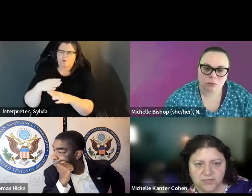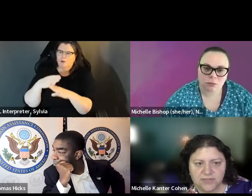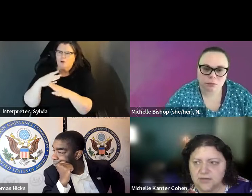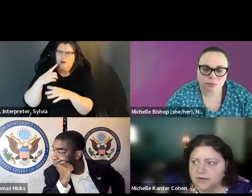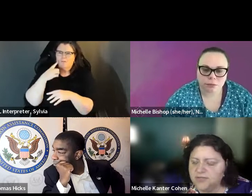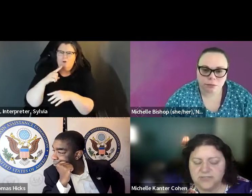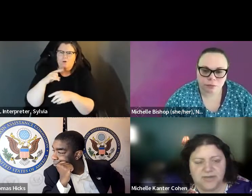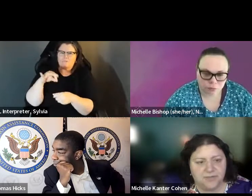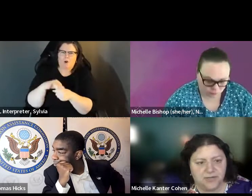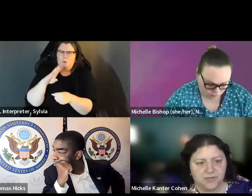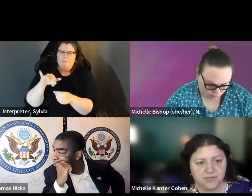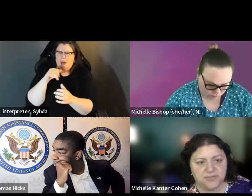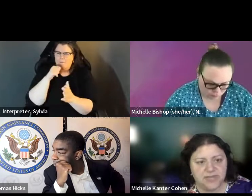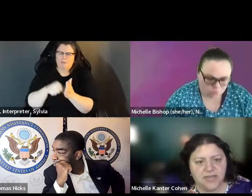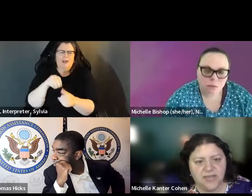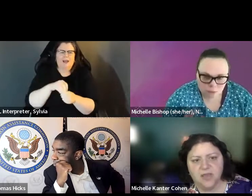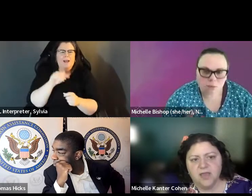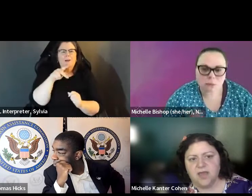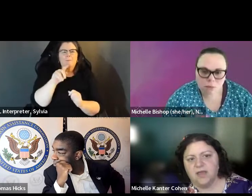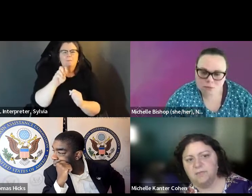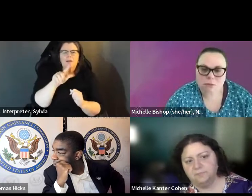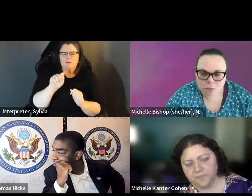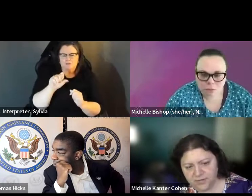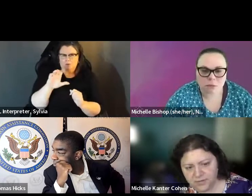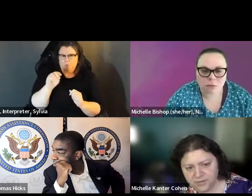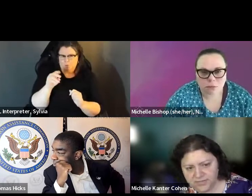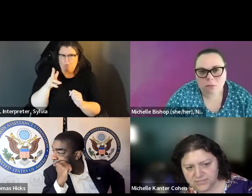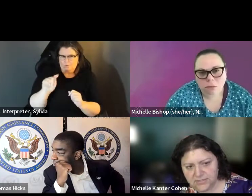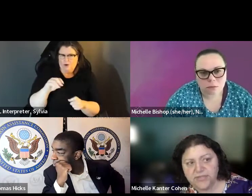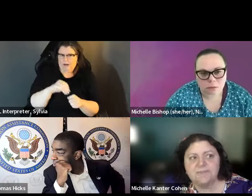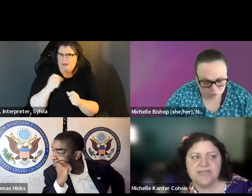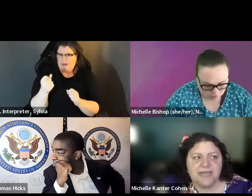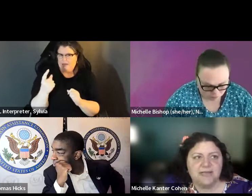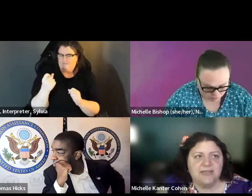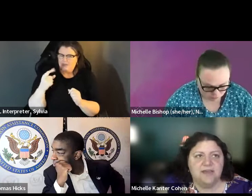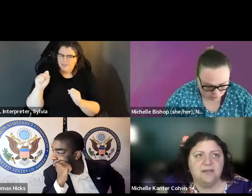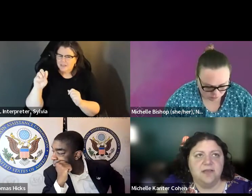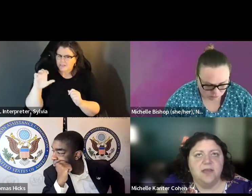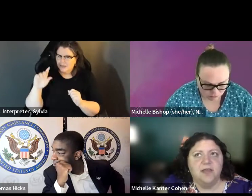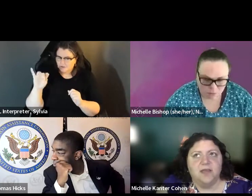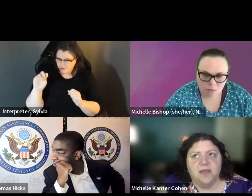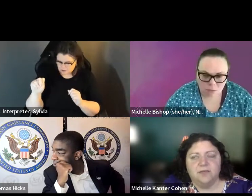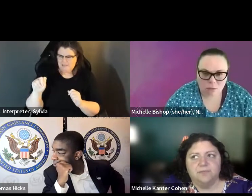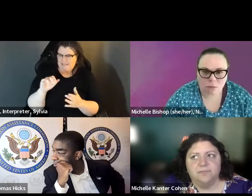litigation related to restrictions on vote by mail that's in the appeals court in the 11th circuit. That